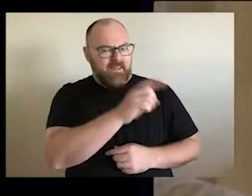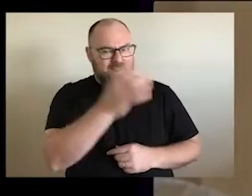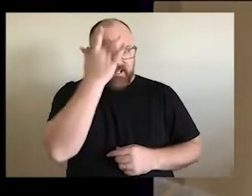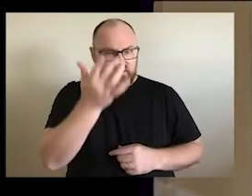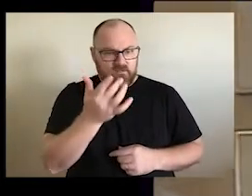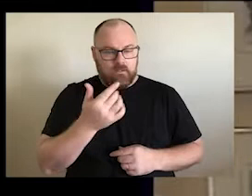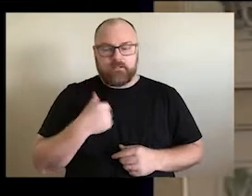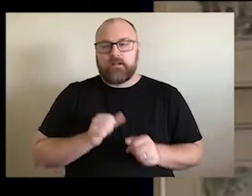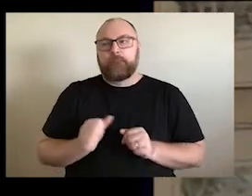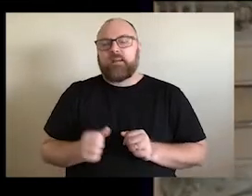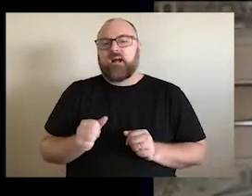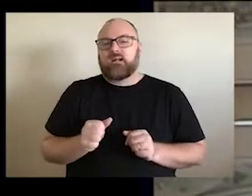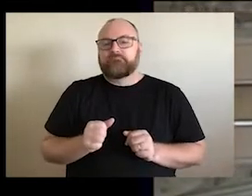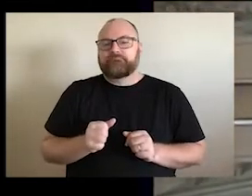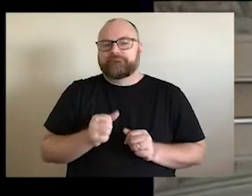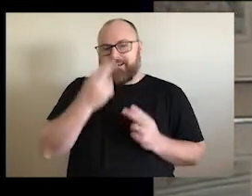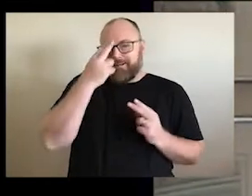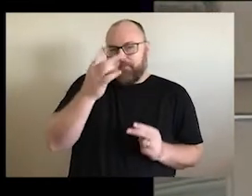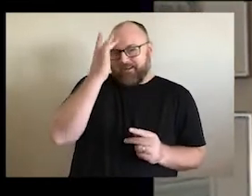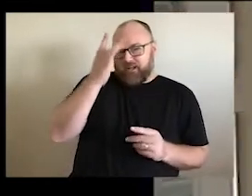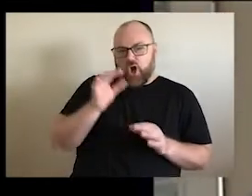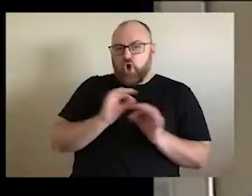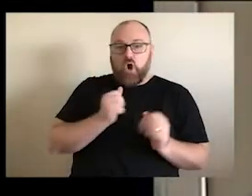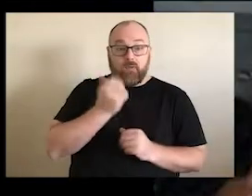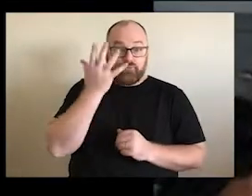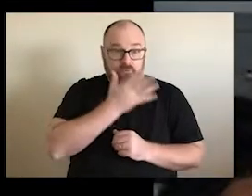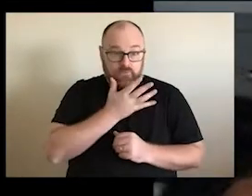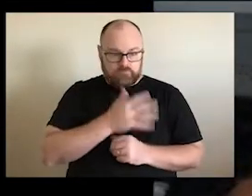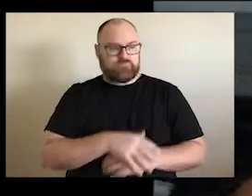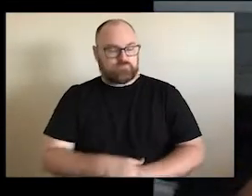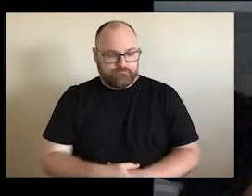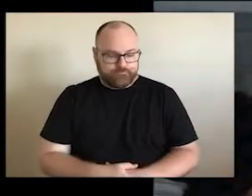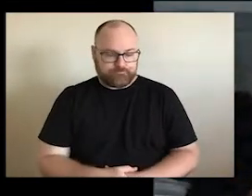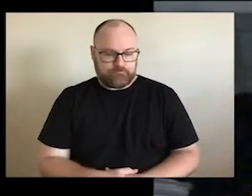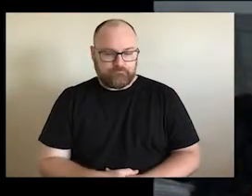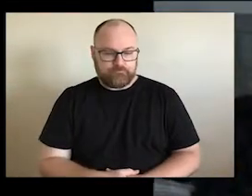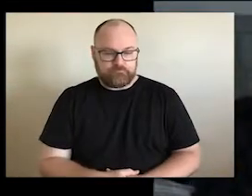Why do we call them Indian? And they said, well, it was better than being Aboriginal. Yes, and my father, always said, keep yourself,